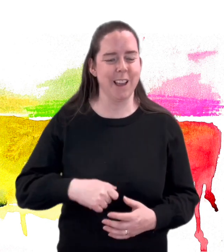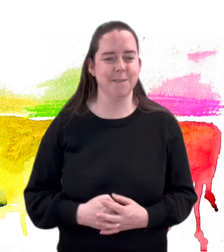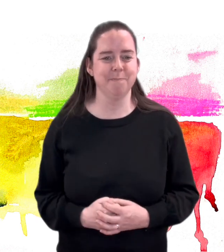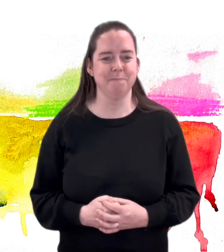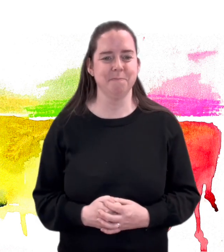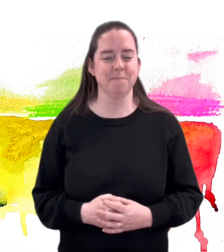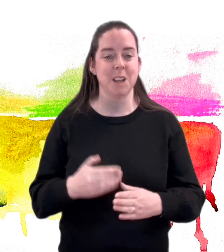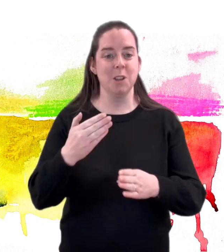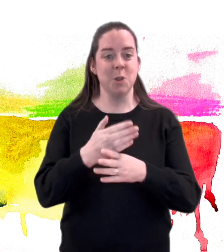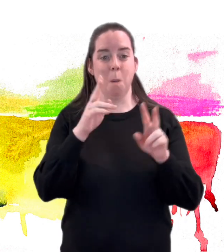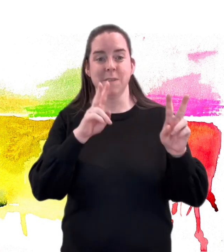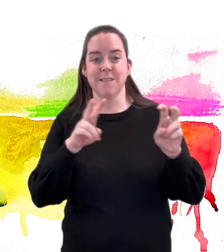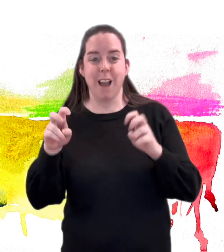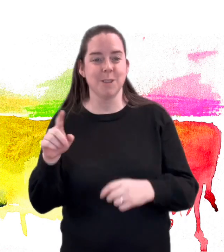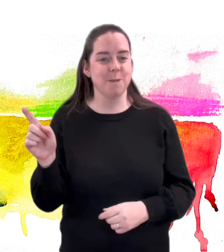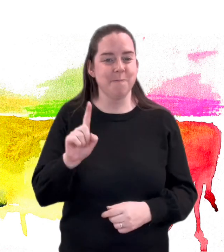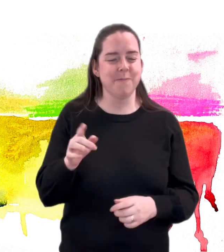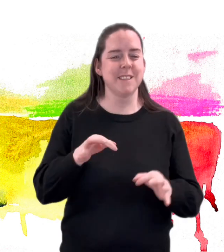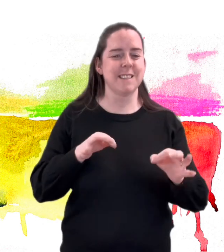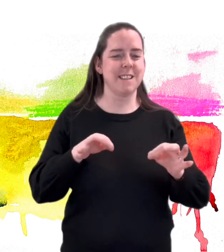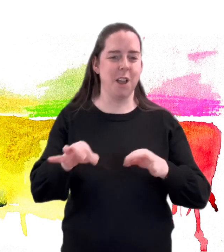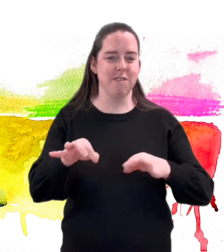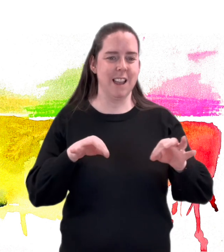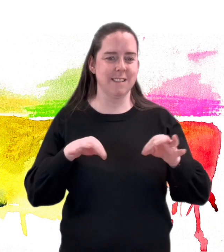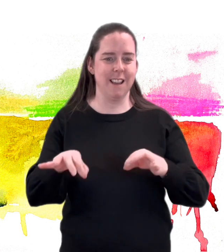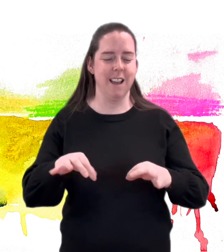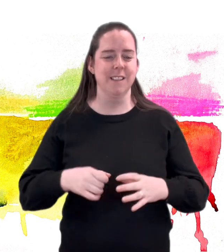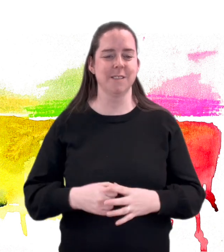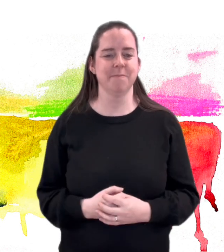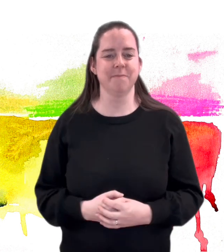[Narrator] The Role Job title: Director